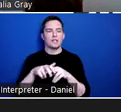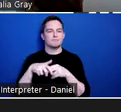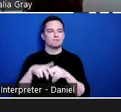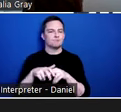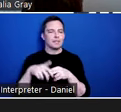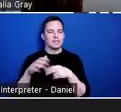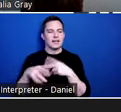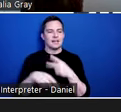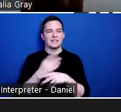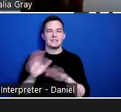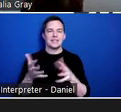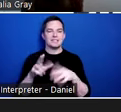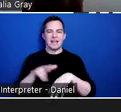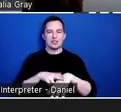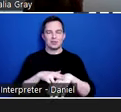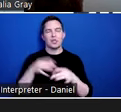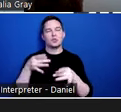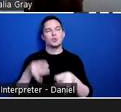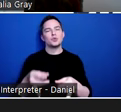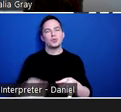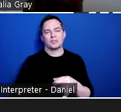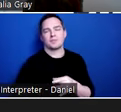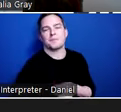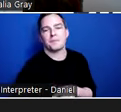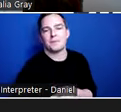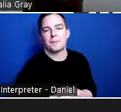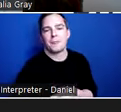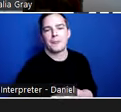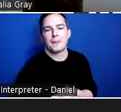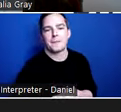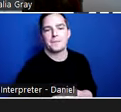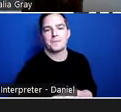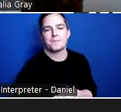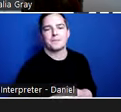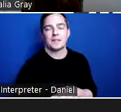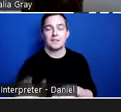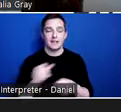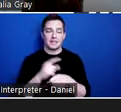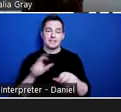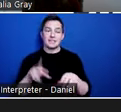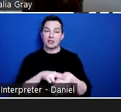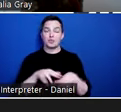naturally soothes the soul a bit, and it can really naturally deescalate a situation and